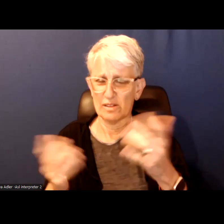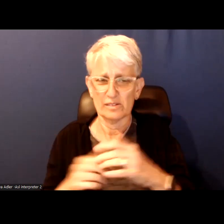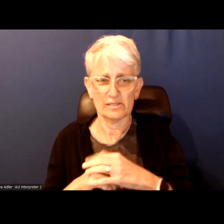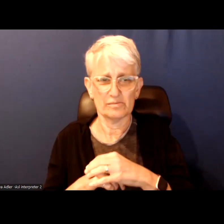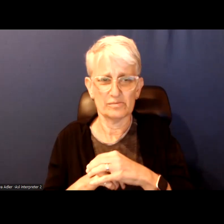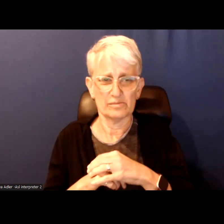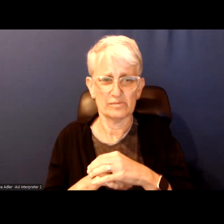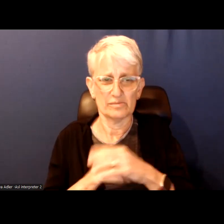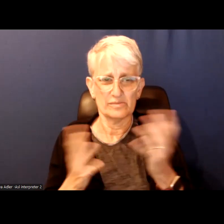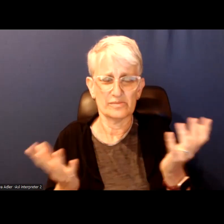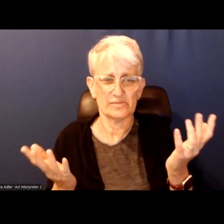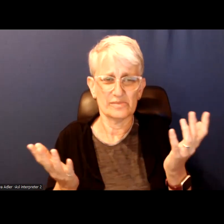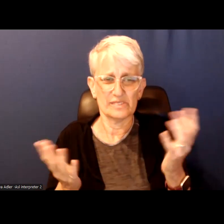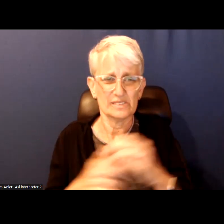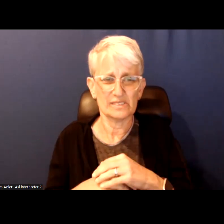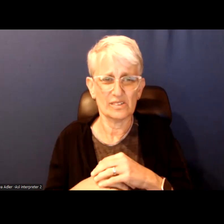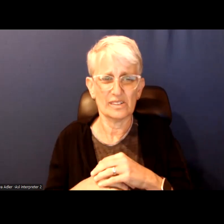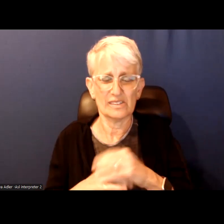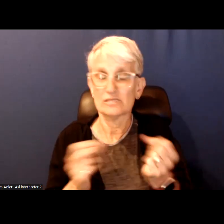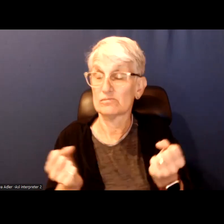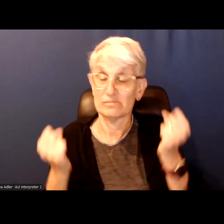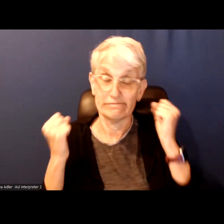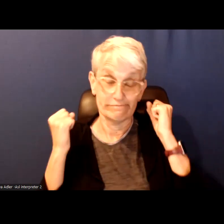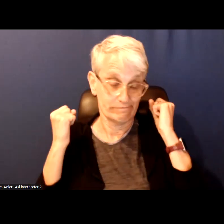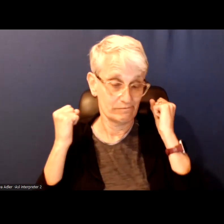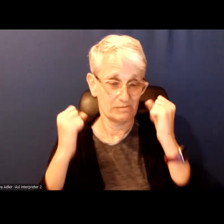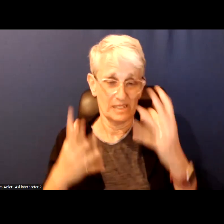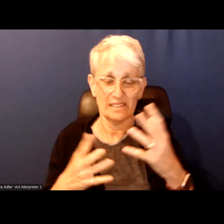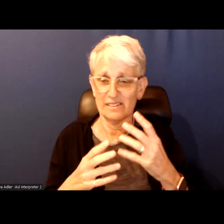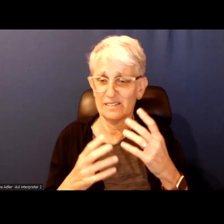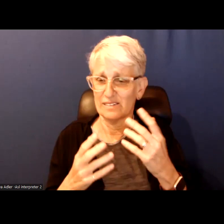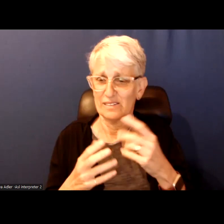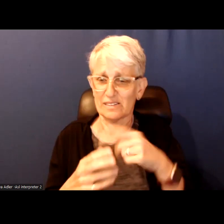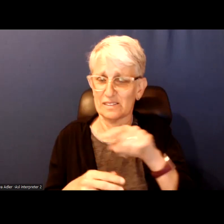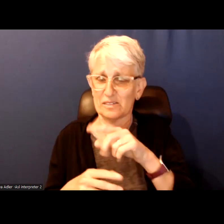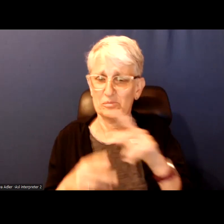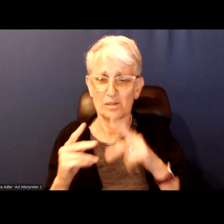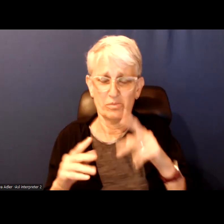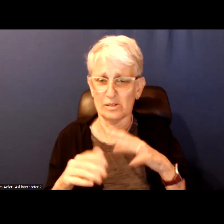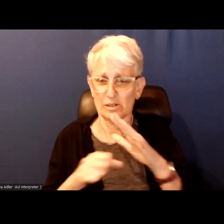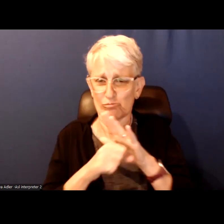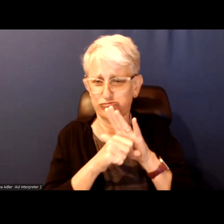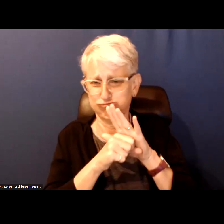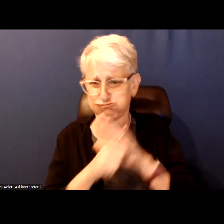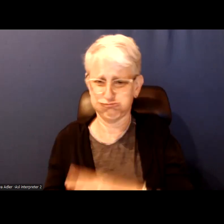There are so many ways that people are bogged down by the dysfunction of the city on a day-to-day